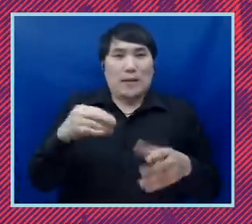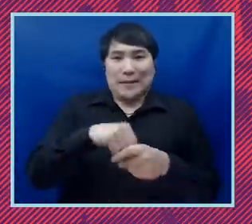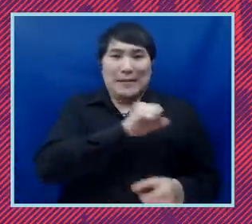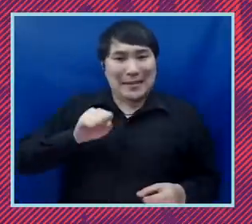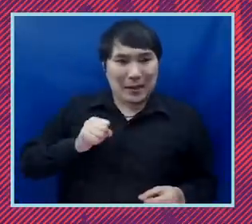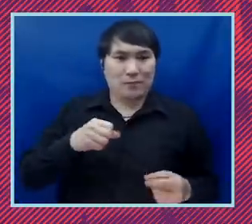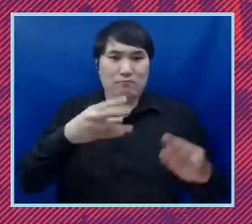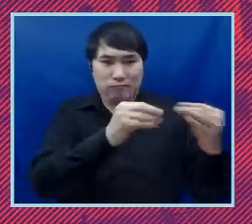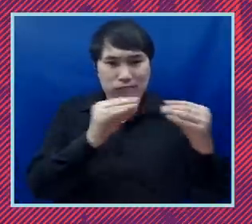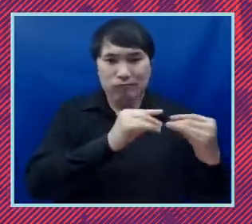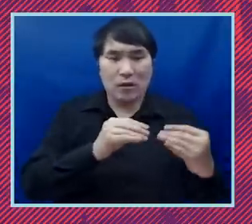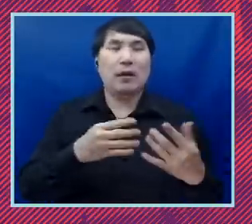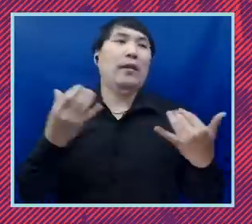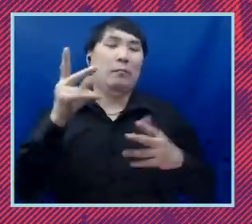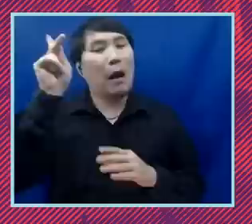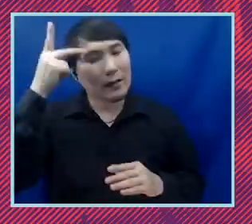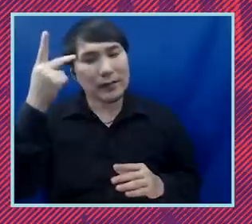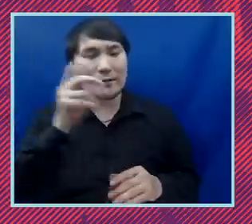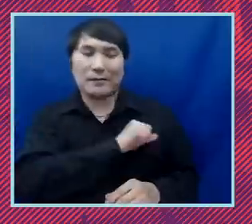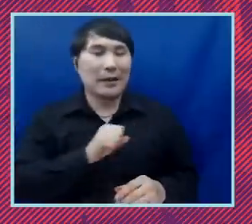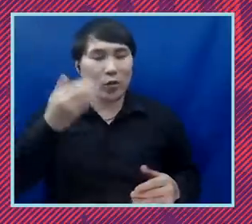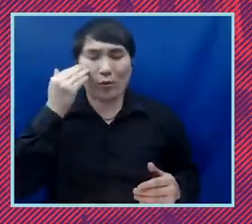of the Senate are what they are. And so it is an open question whether he will actually be